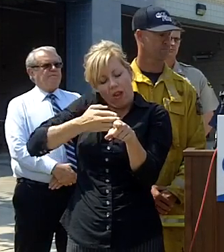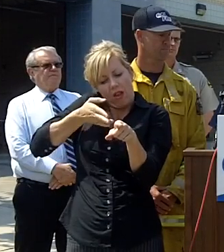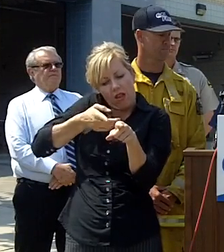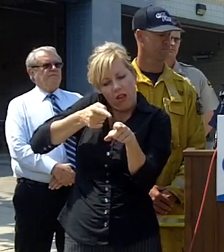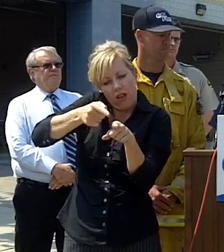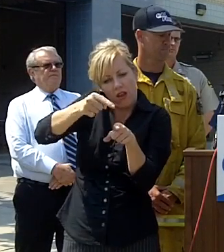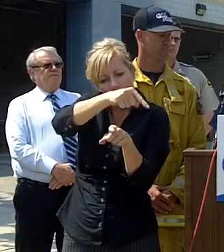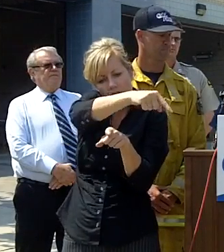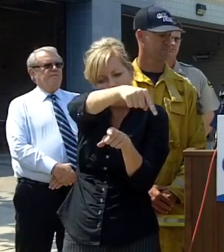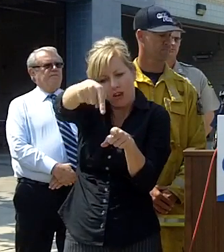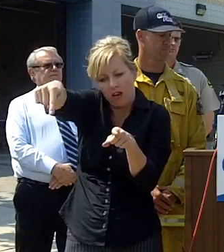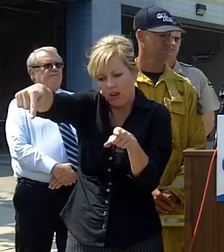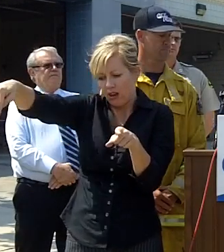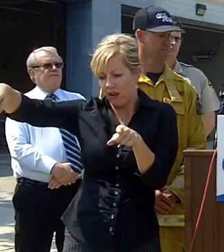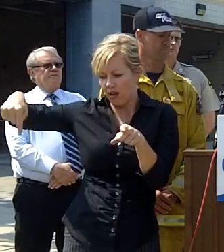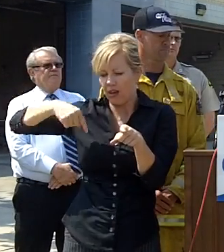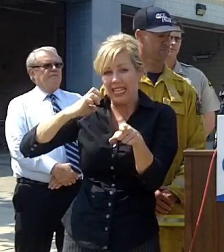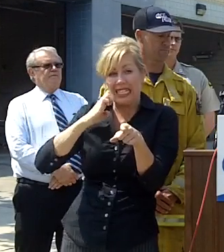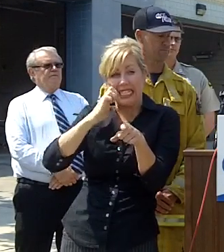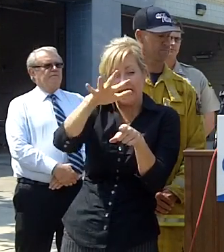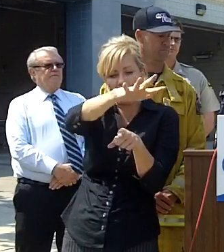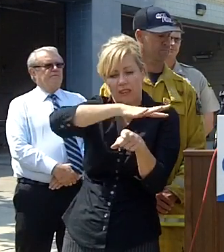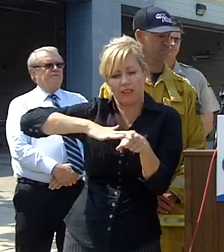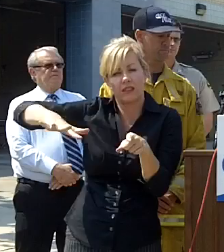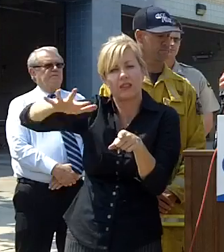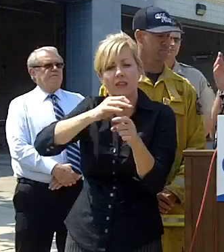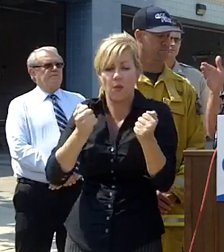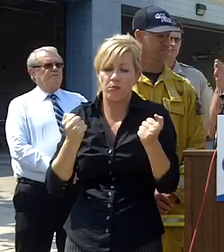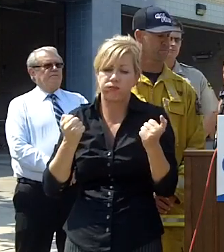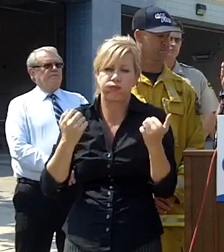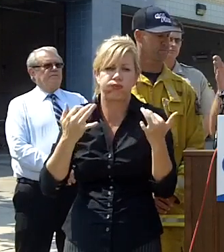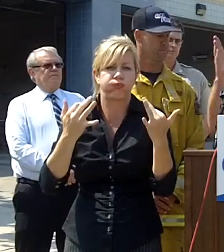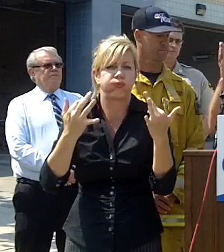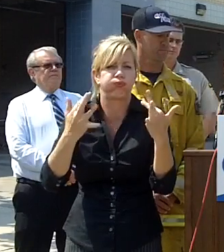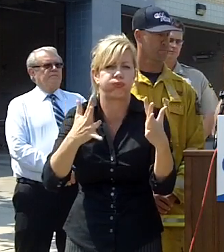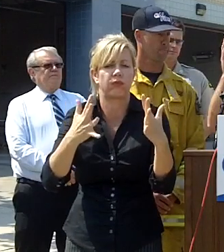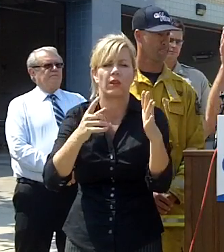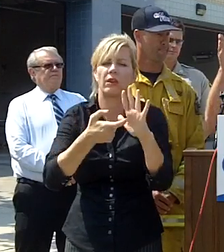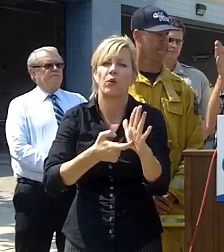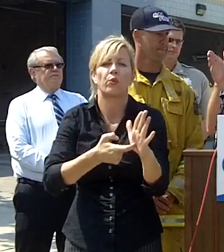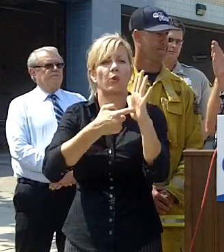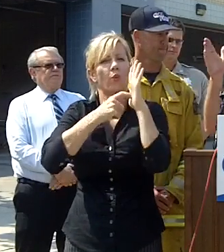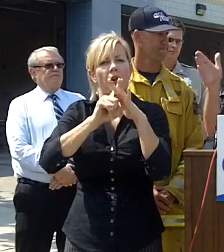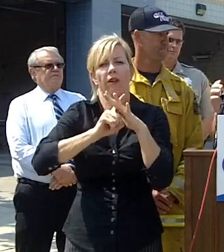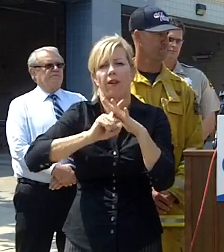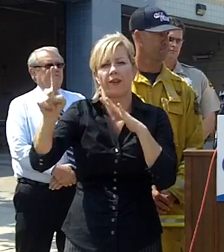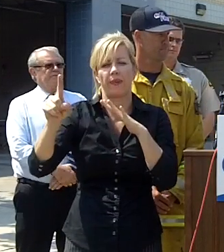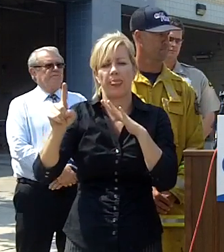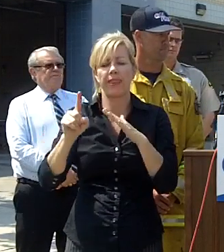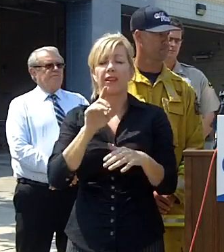it wraps around the bottom that would be the box in aviara college turning into off parkway on the